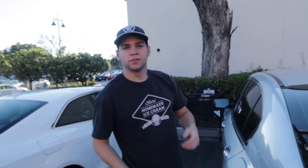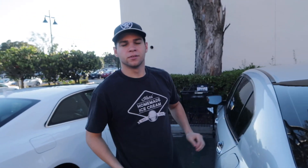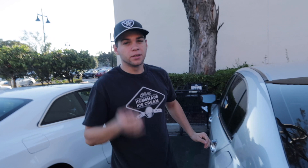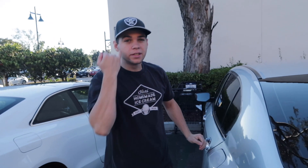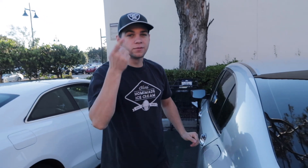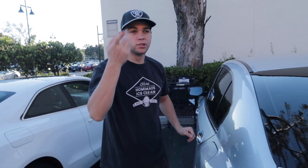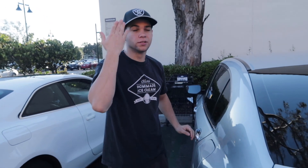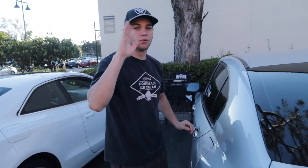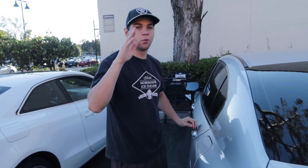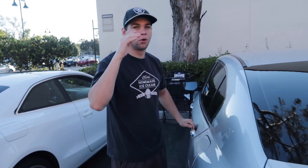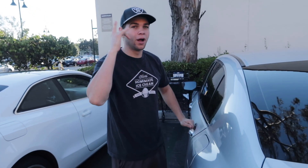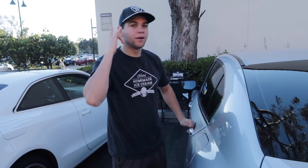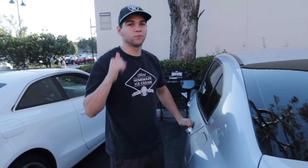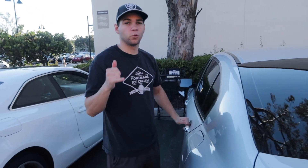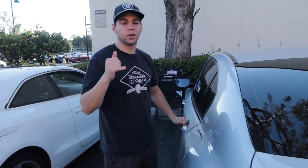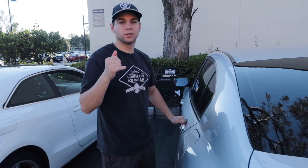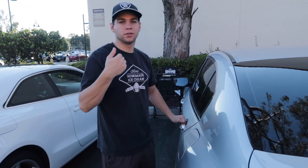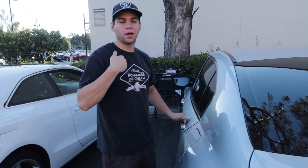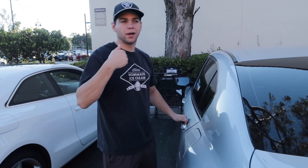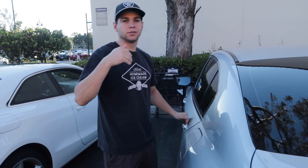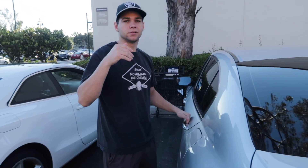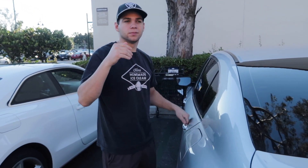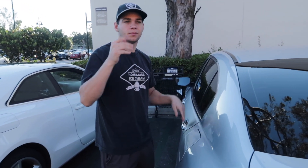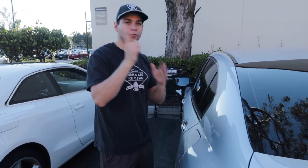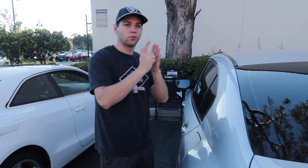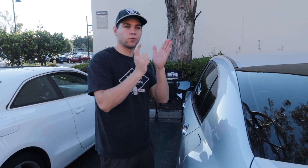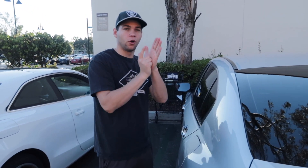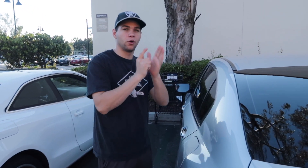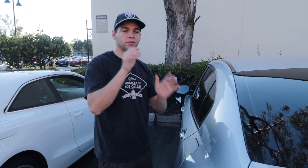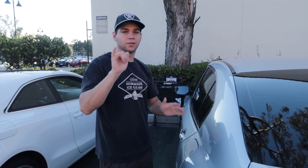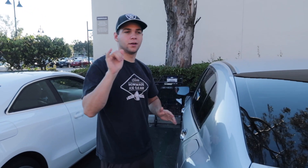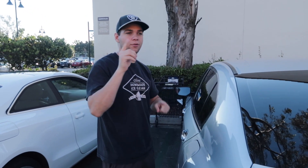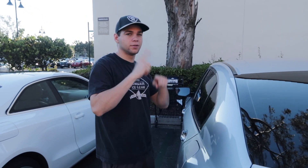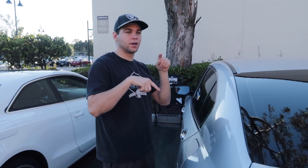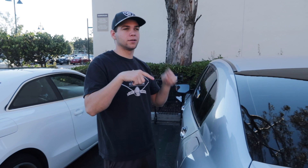If you didn't know California has a law where you can't